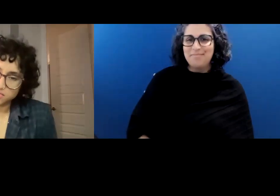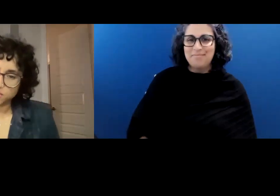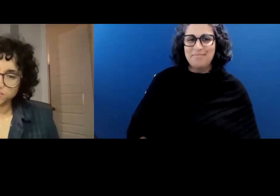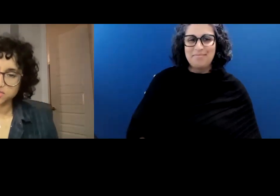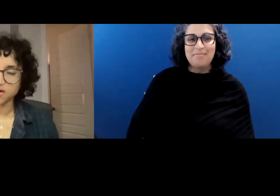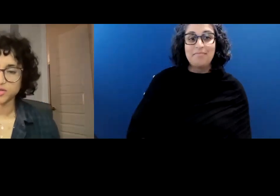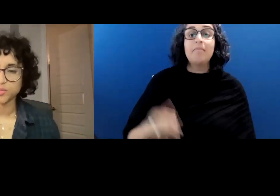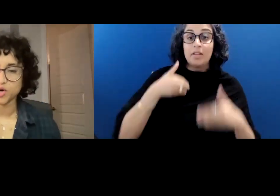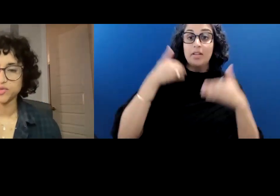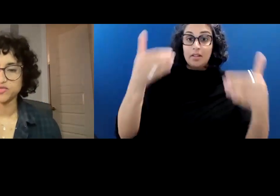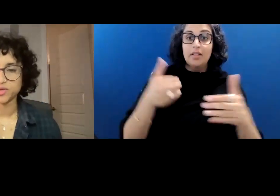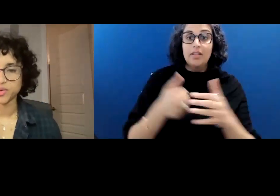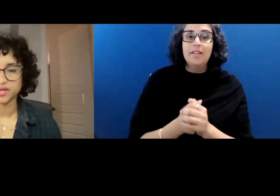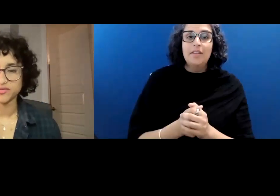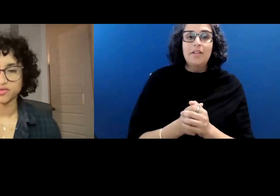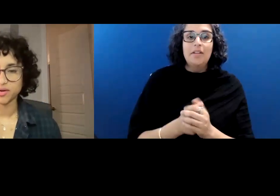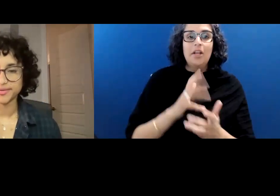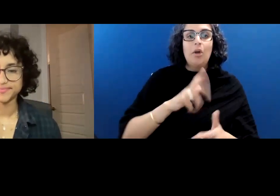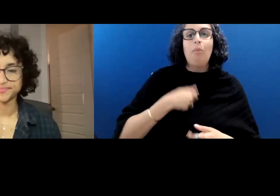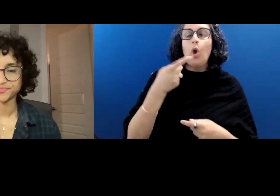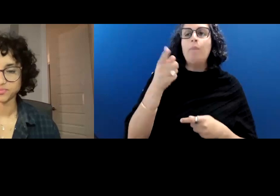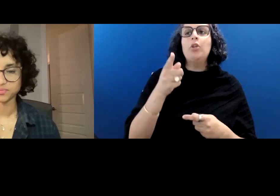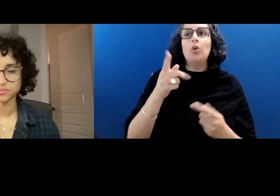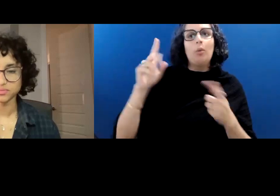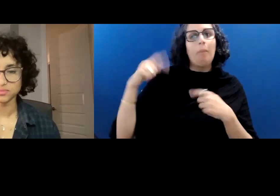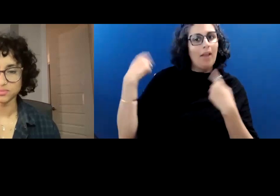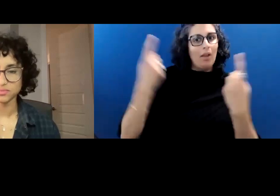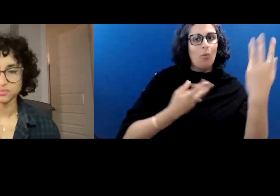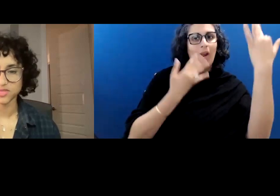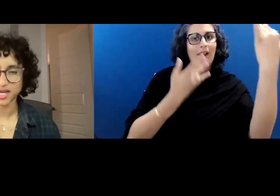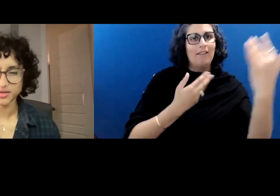This next poem is called Poem You've Been Waiting For.